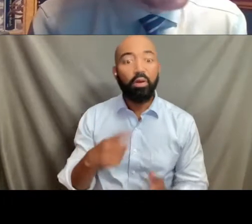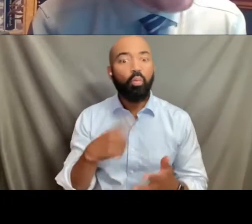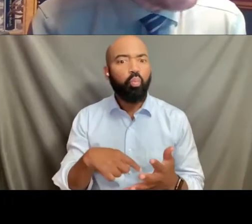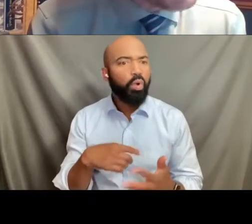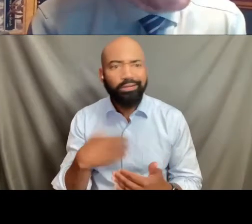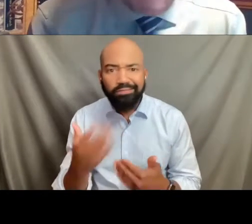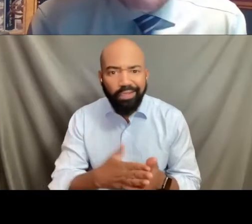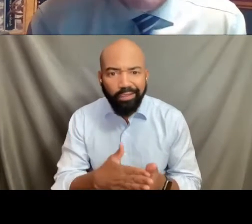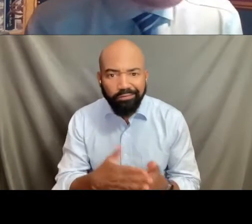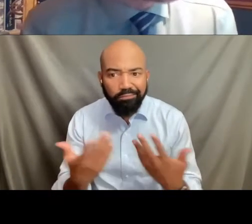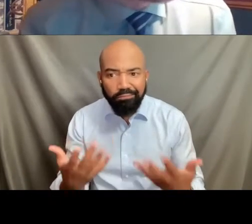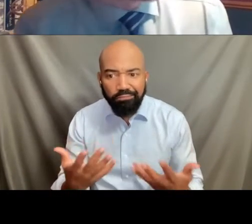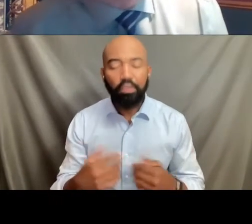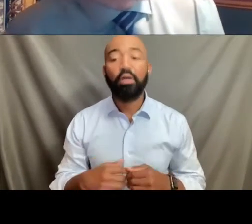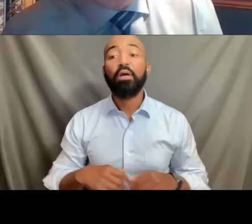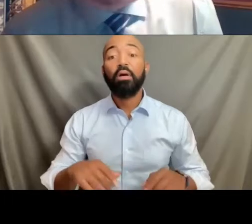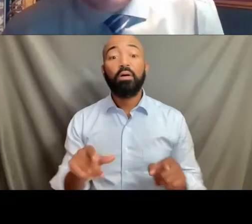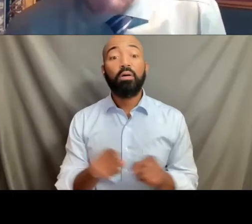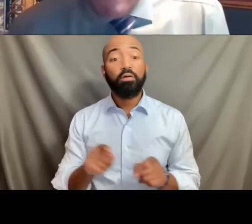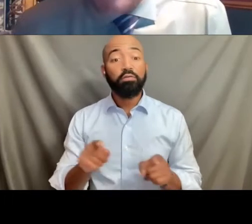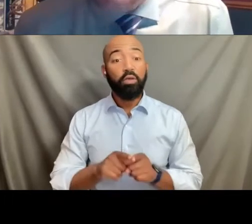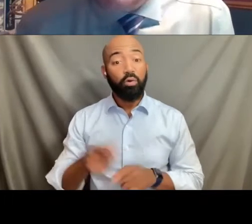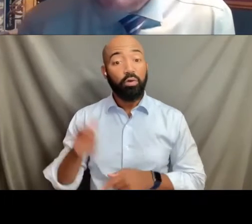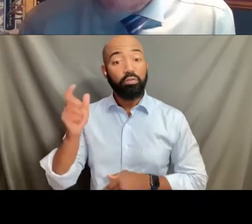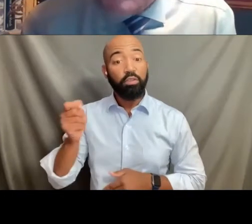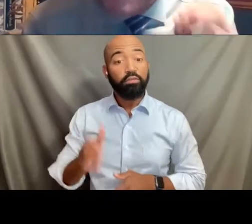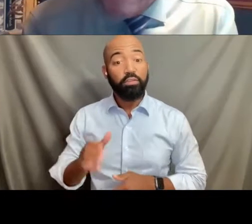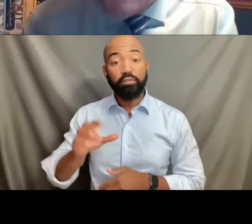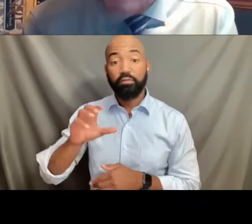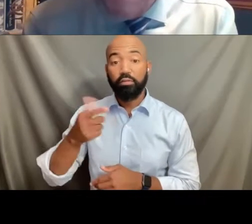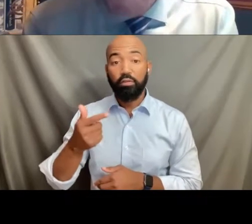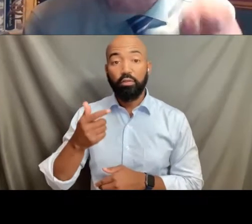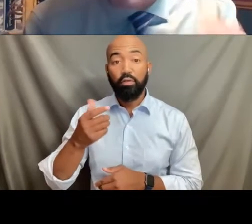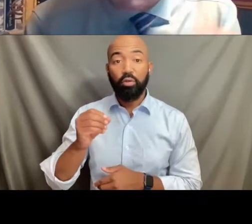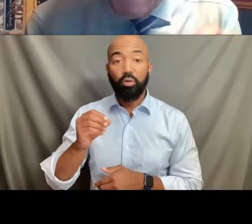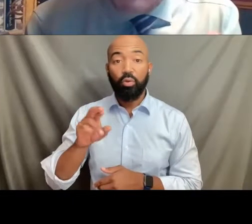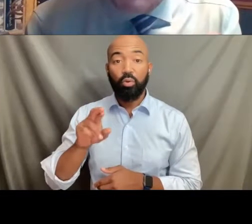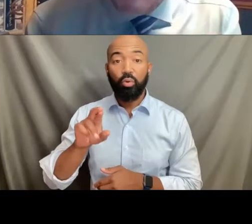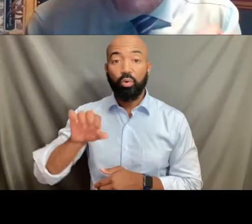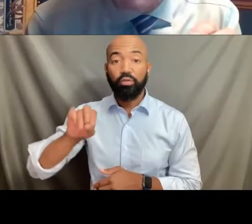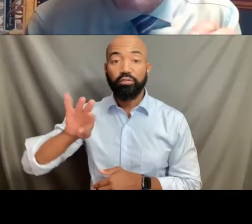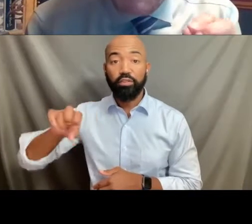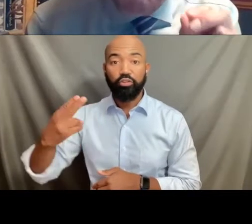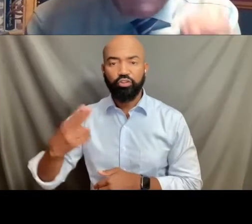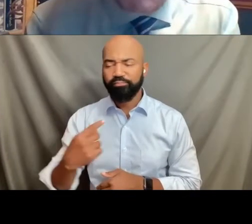And Justice Gorsuch came back and said, you know, today we're deciding that